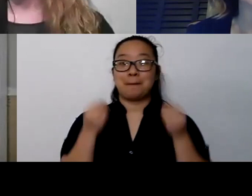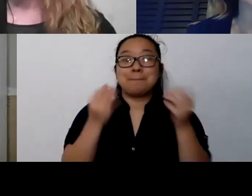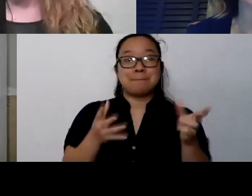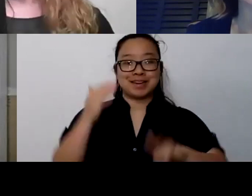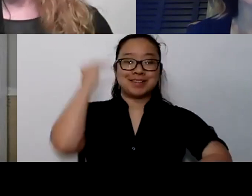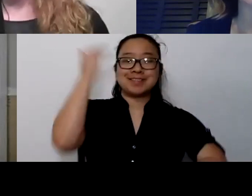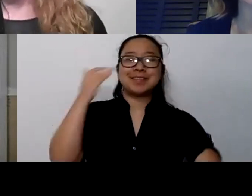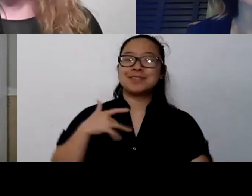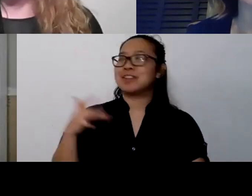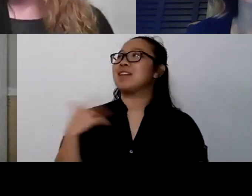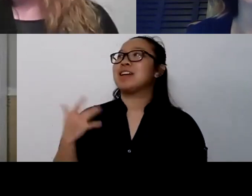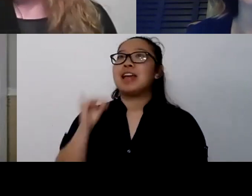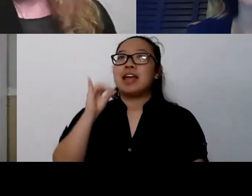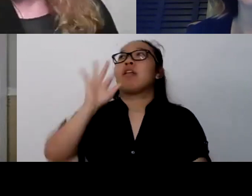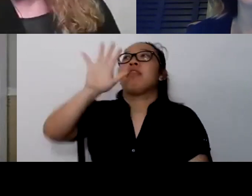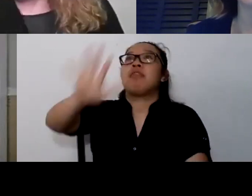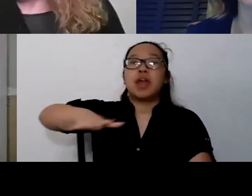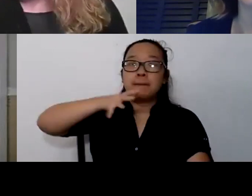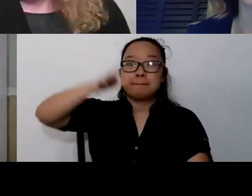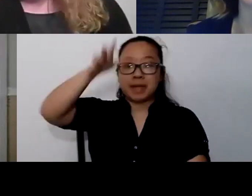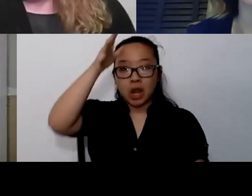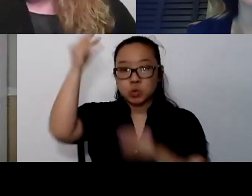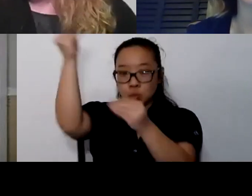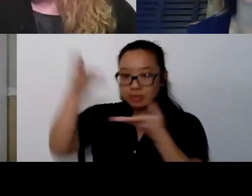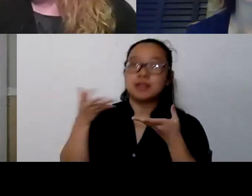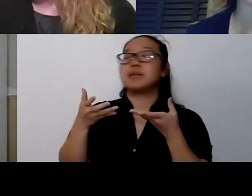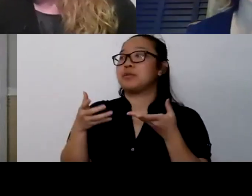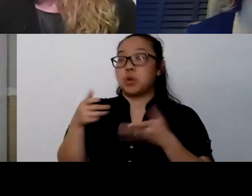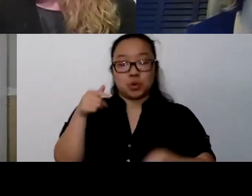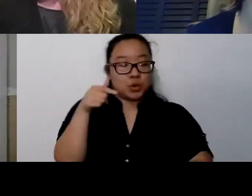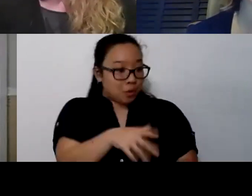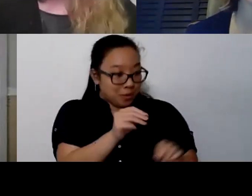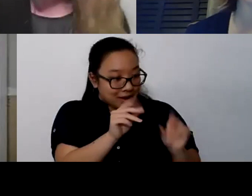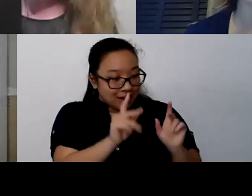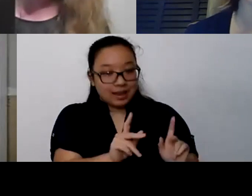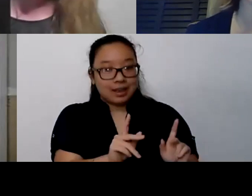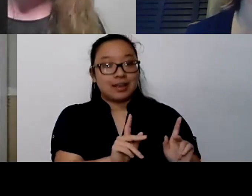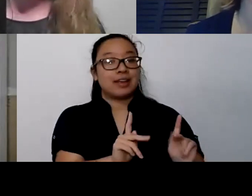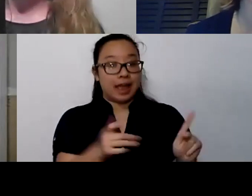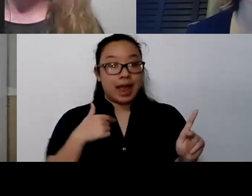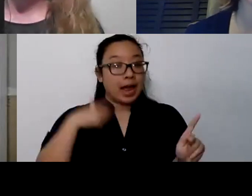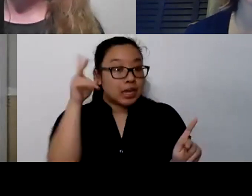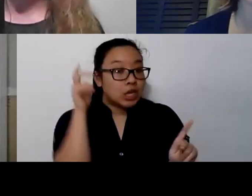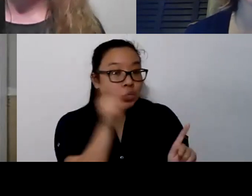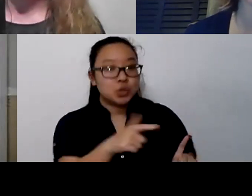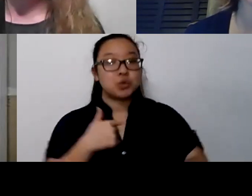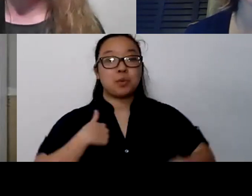it could have made a big difference. So validation is powerful. So don't deny those feelings that are being expressed,